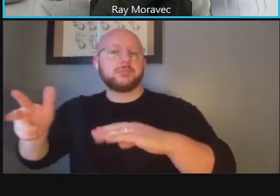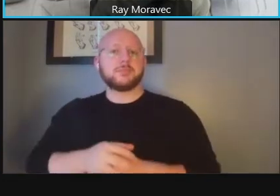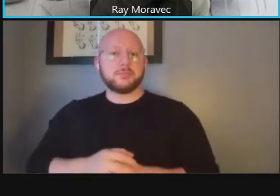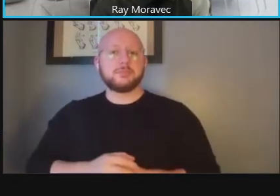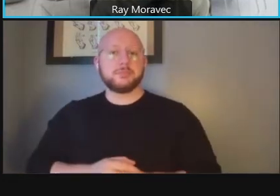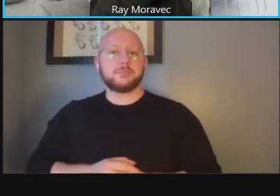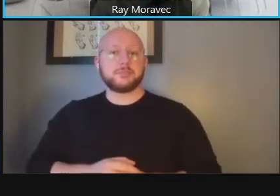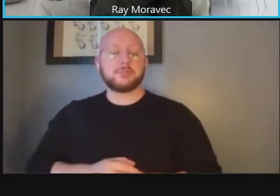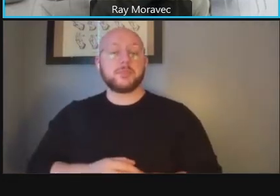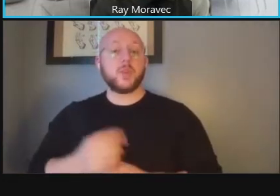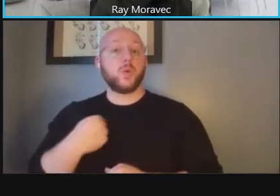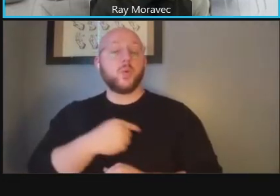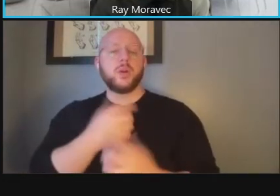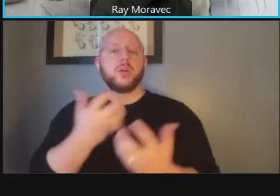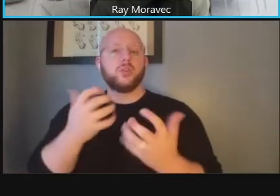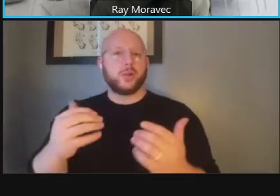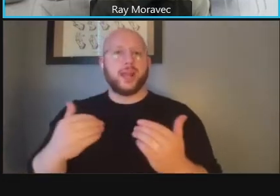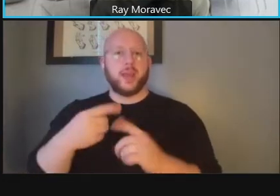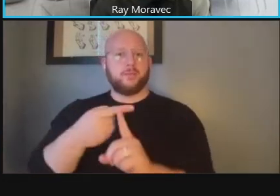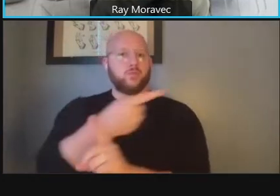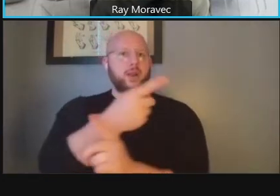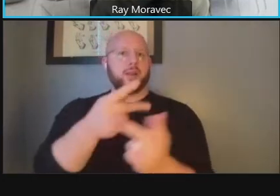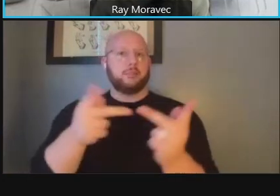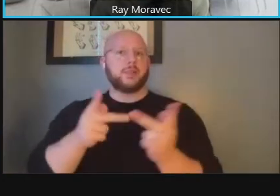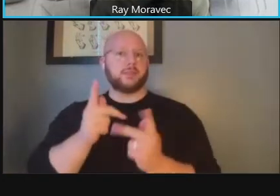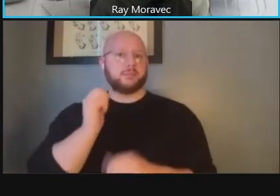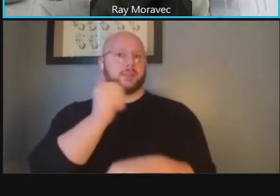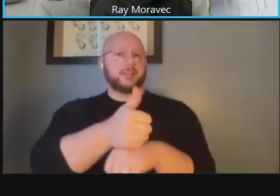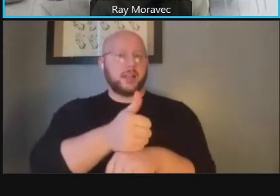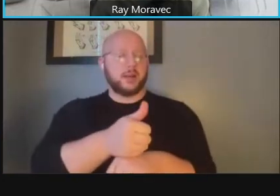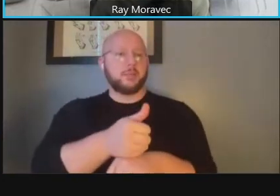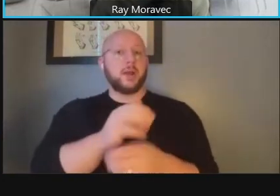you don't want to just have random locations where they become hazards or conflicts